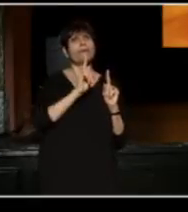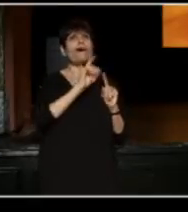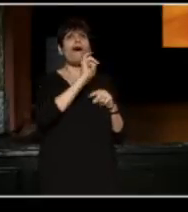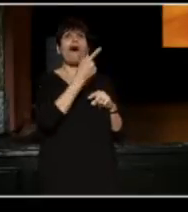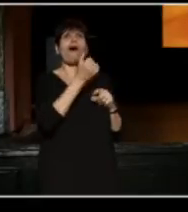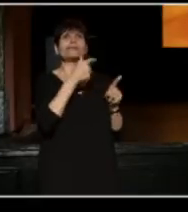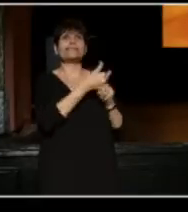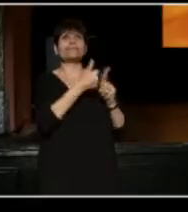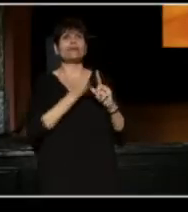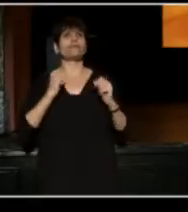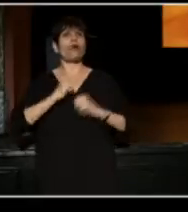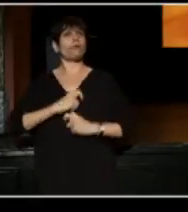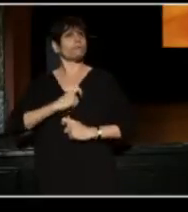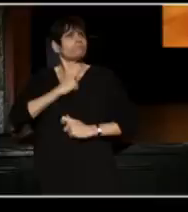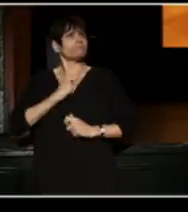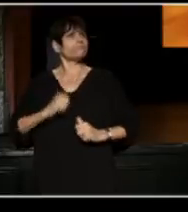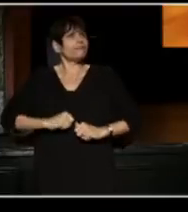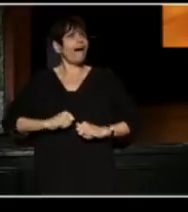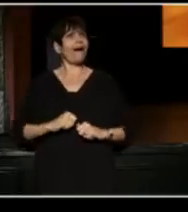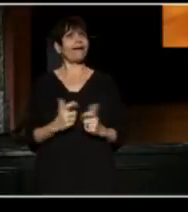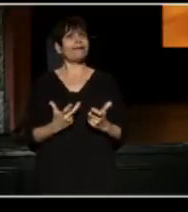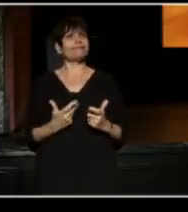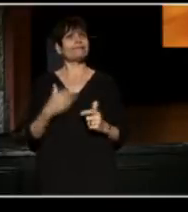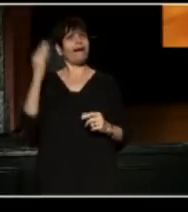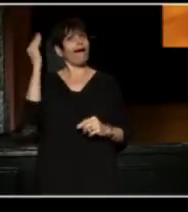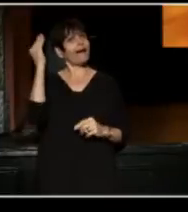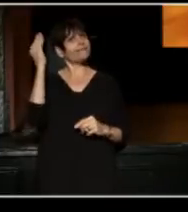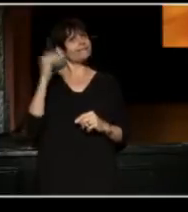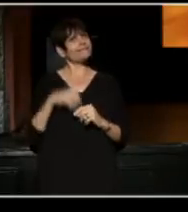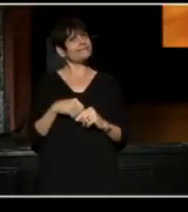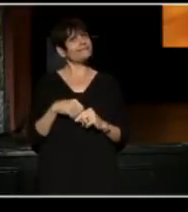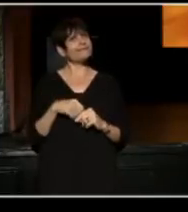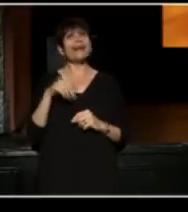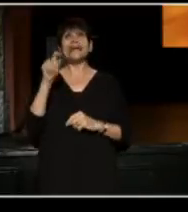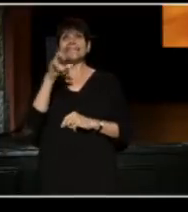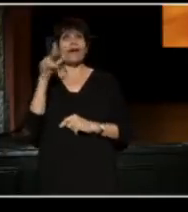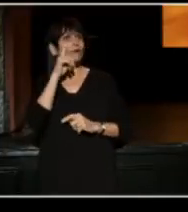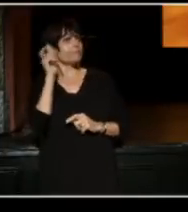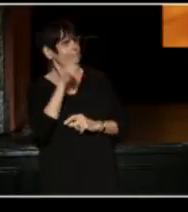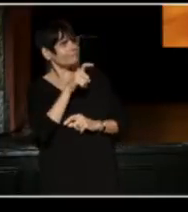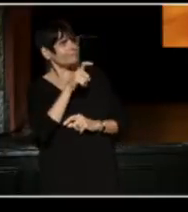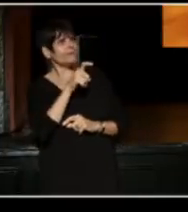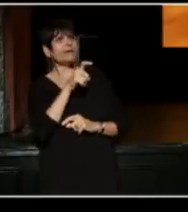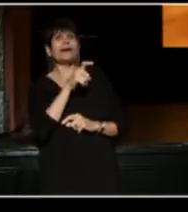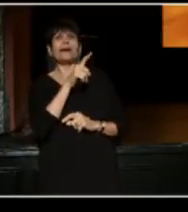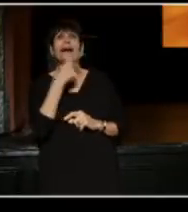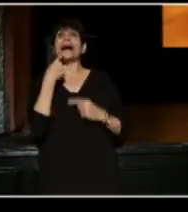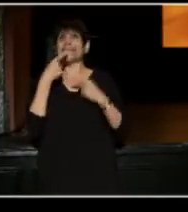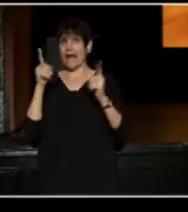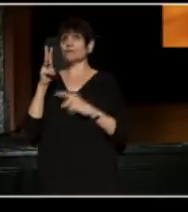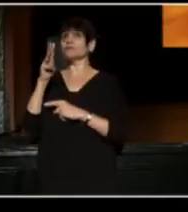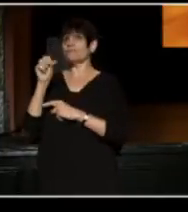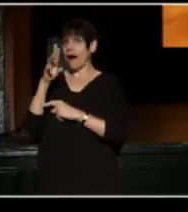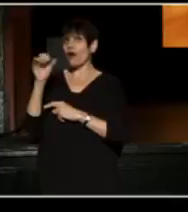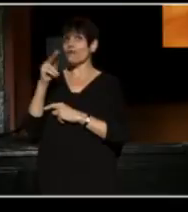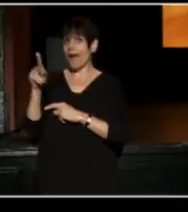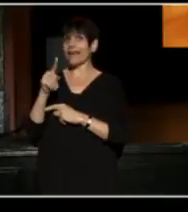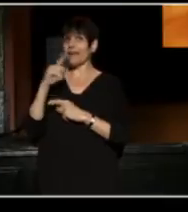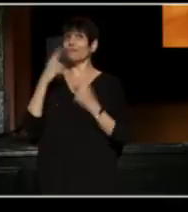with a vest, a tie, and a hat, and Terry remembers that it had just been announced that "Ma Rainey" was going to Broadway.